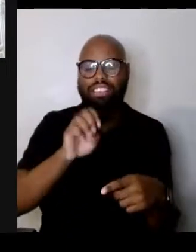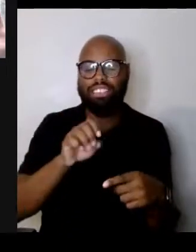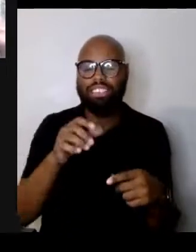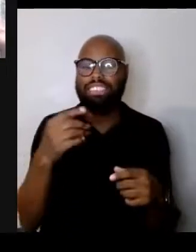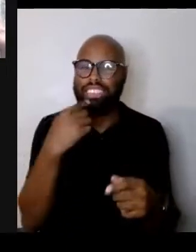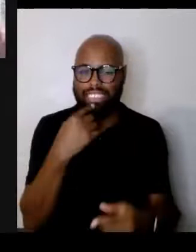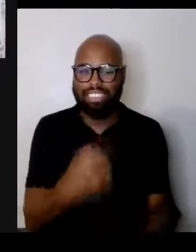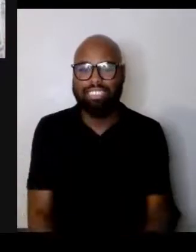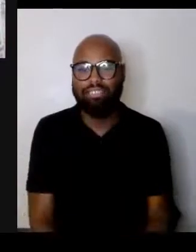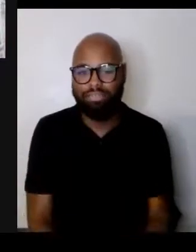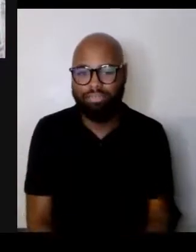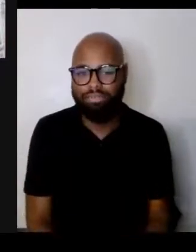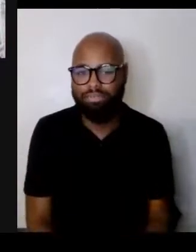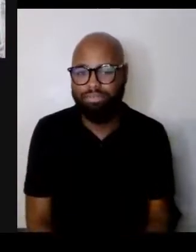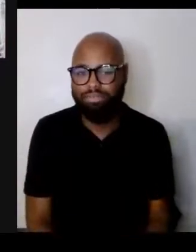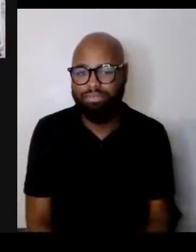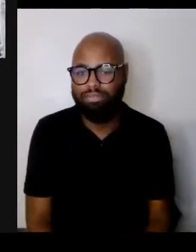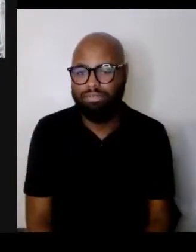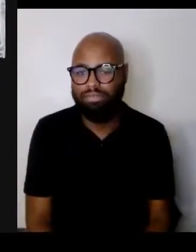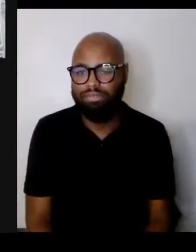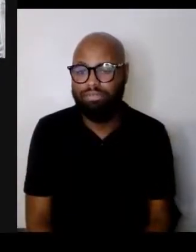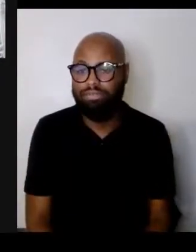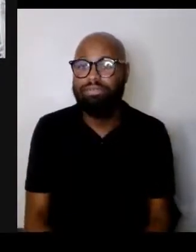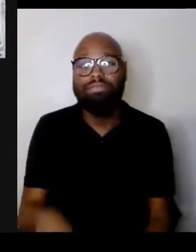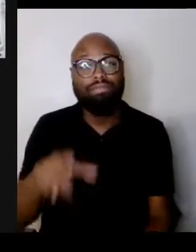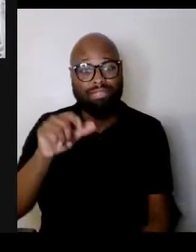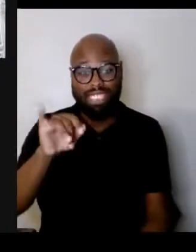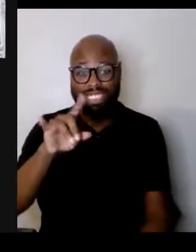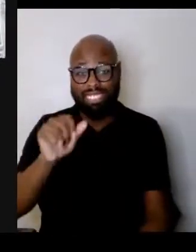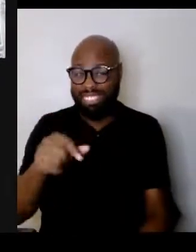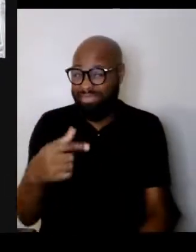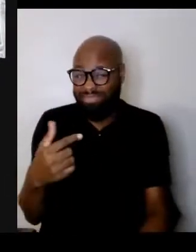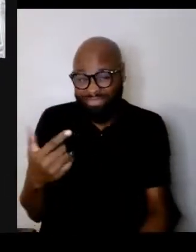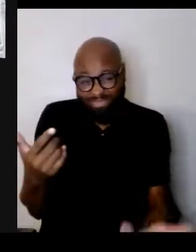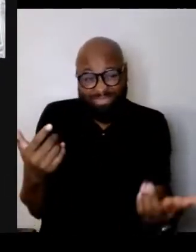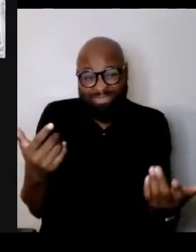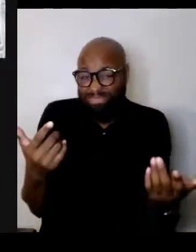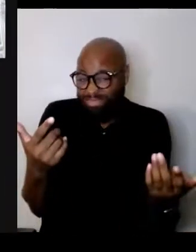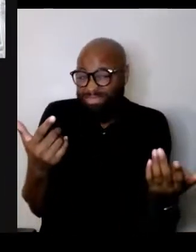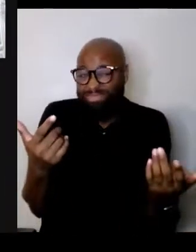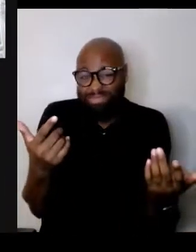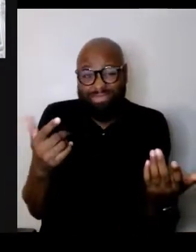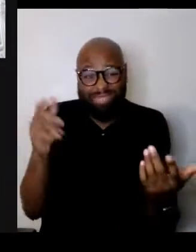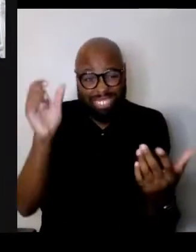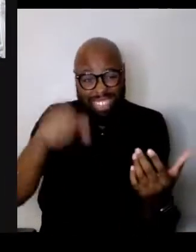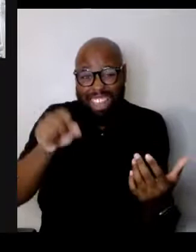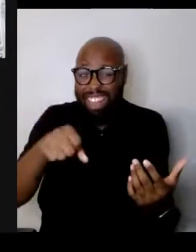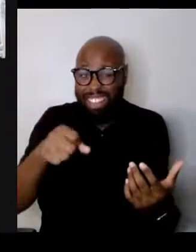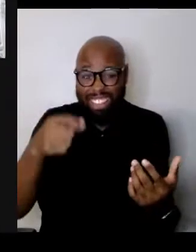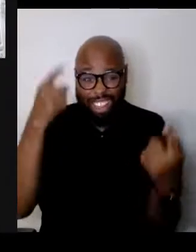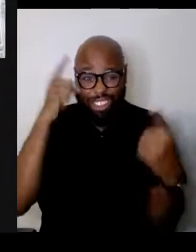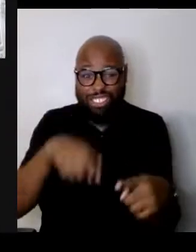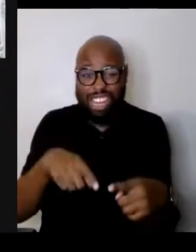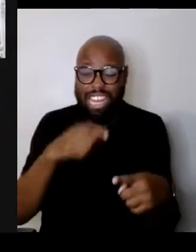Thank you. Aliza? Ditto. It's a really big question and it's not a question that you can answer